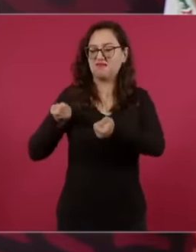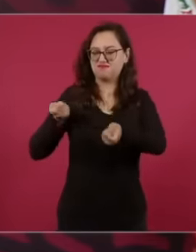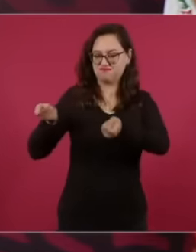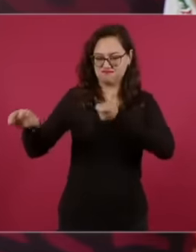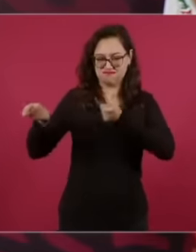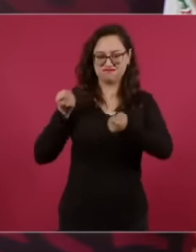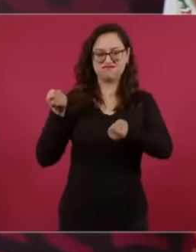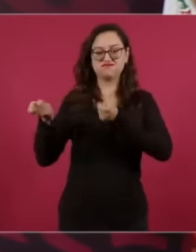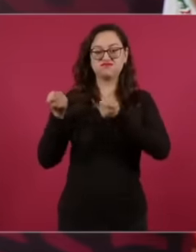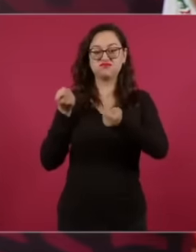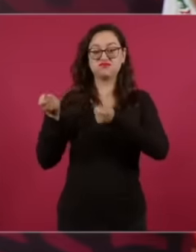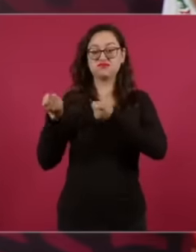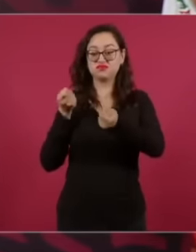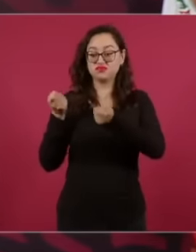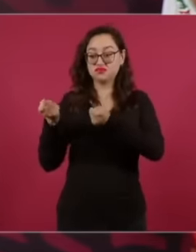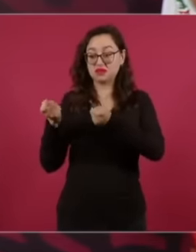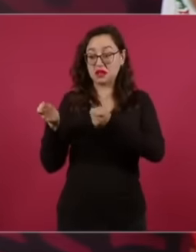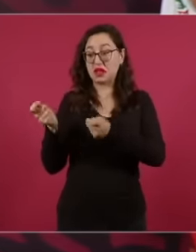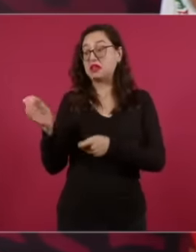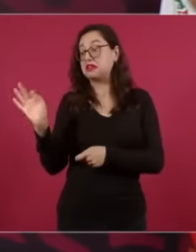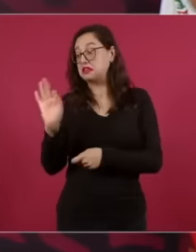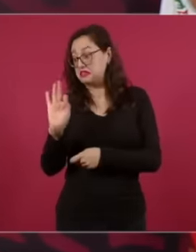sooner and some of them may even become